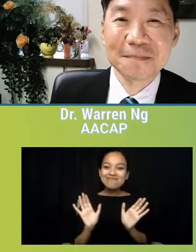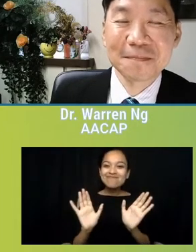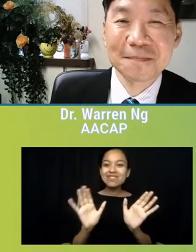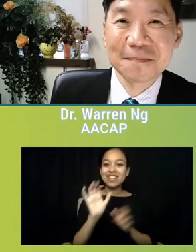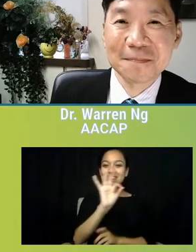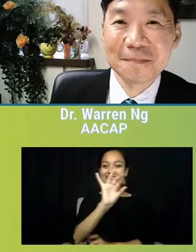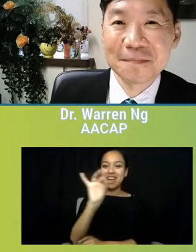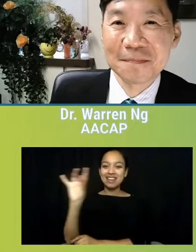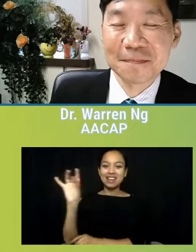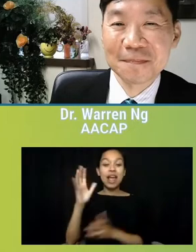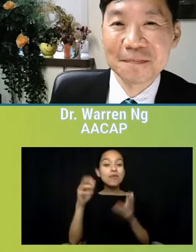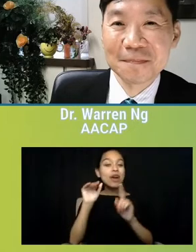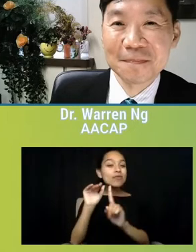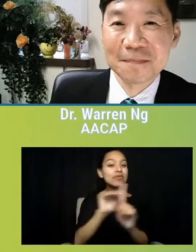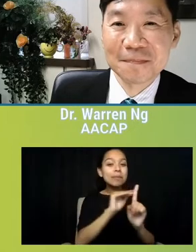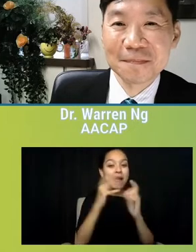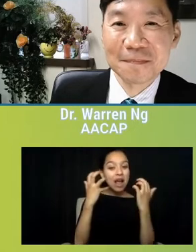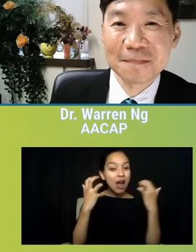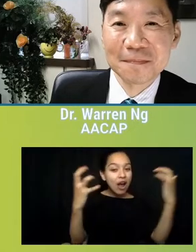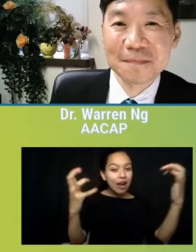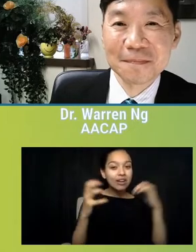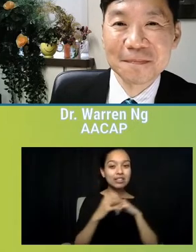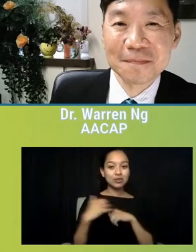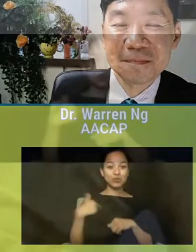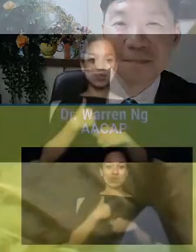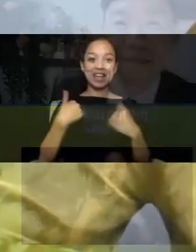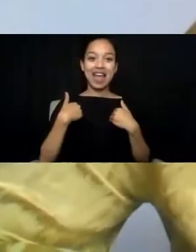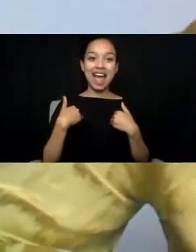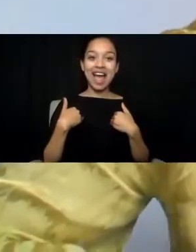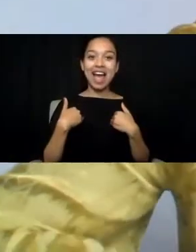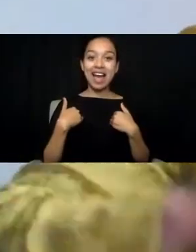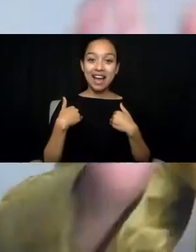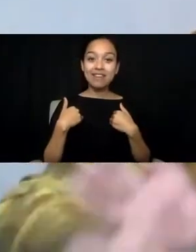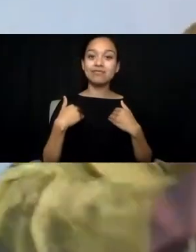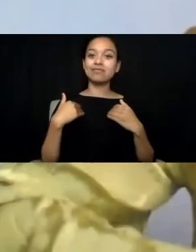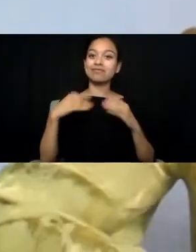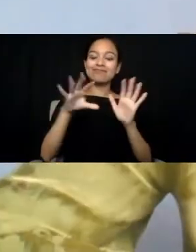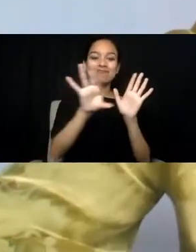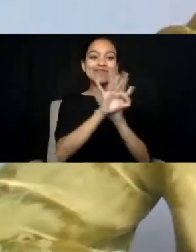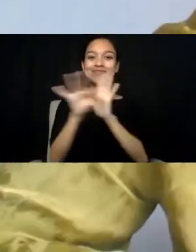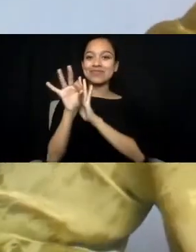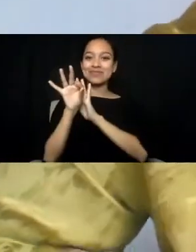we have a selection of very excellent, excellent keynote speakers